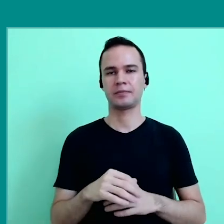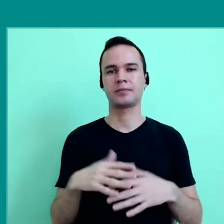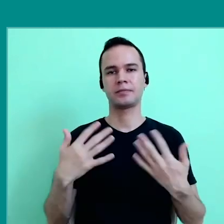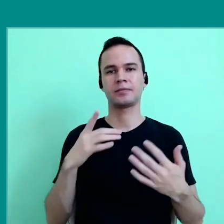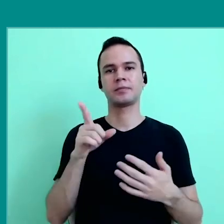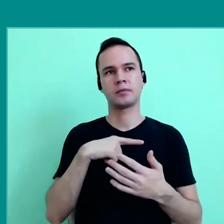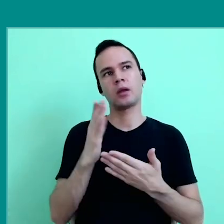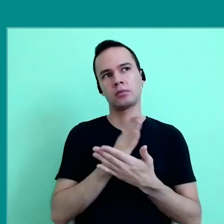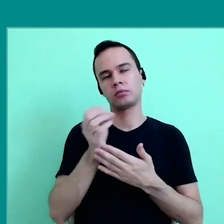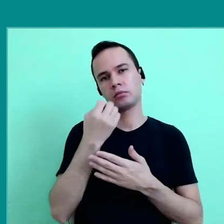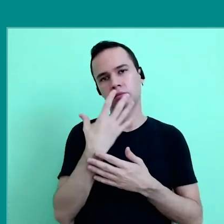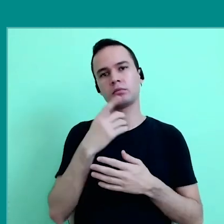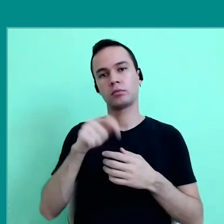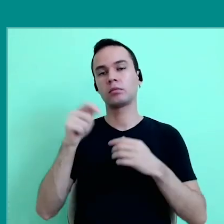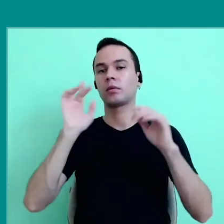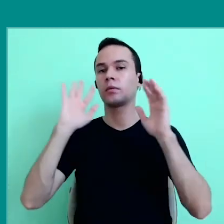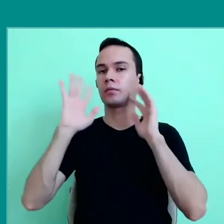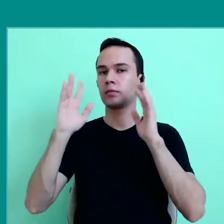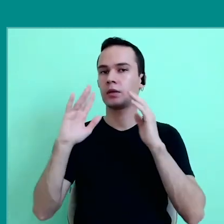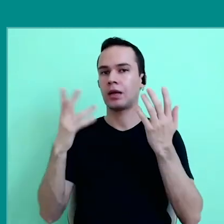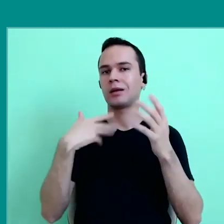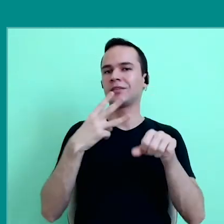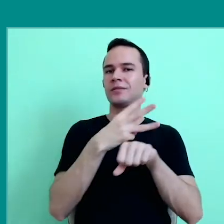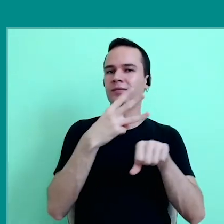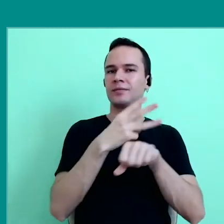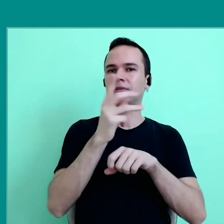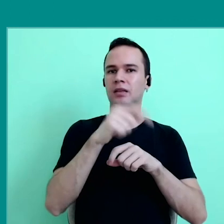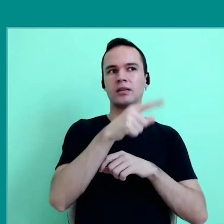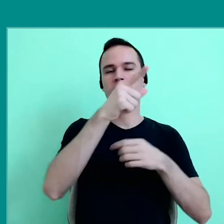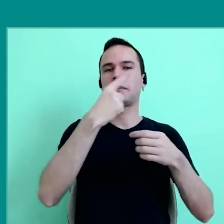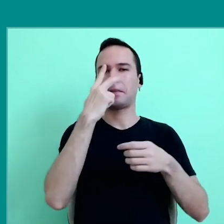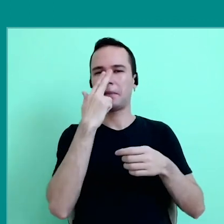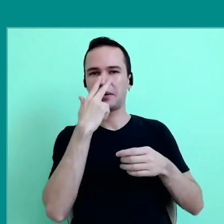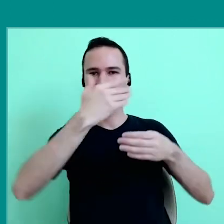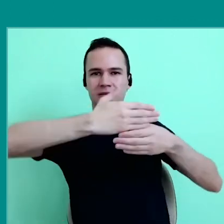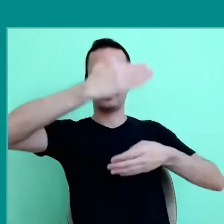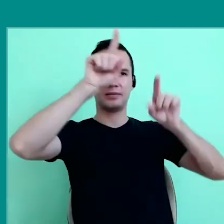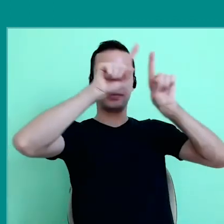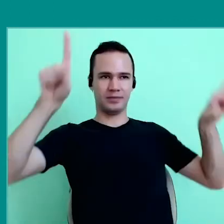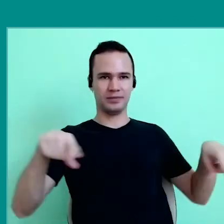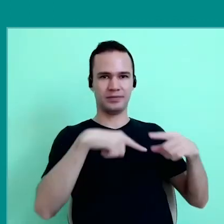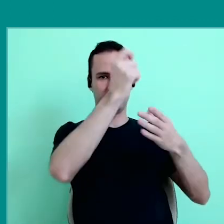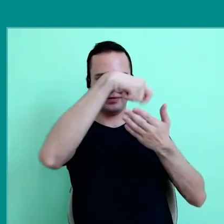There are some advantages, and then one you can think about WhatsApp, like the blackboard, which allows this technology, and what does it not allow?